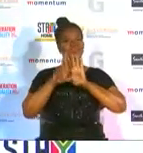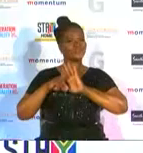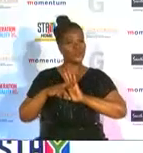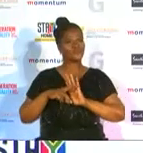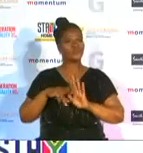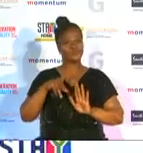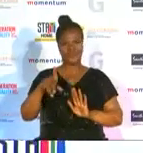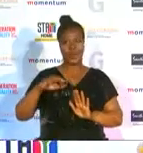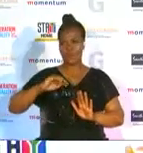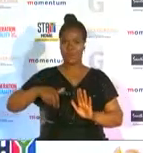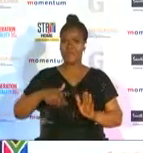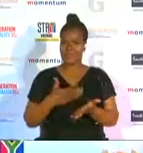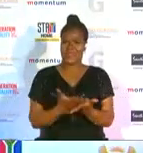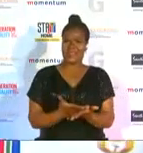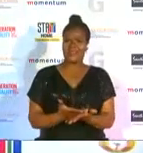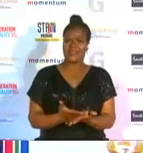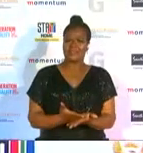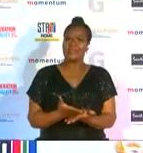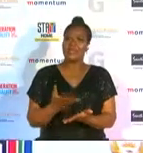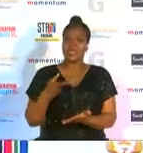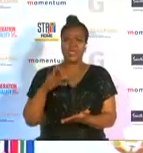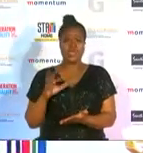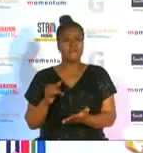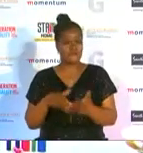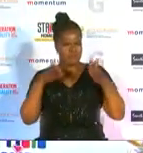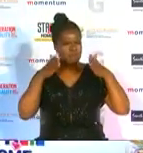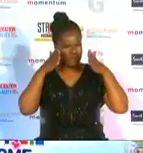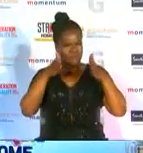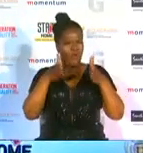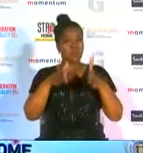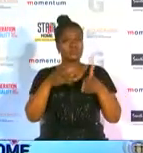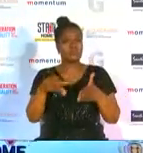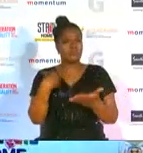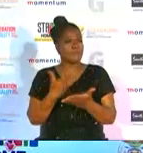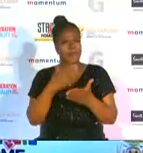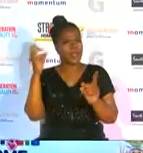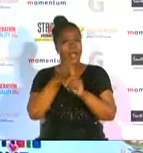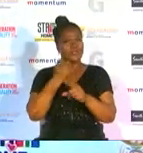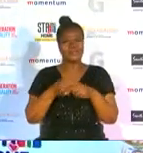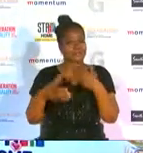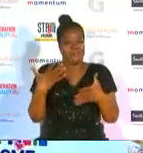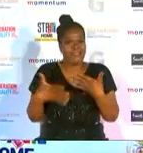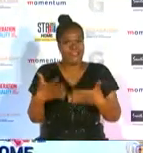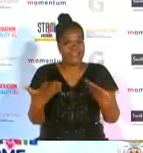capable and when we put ourselves into you know something we can achieve it and it's great that we can rip these awards